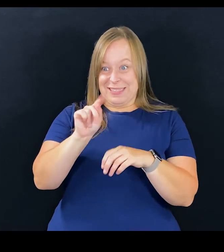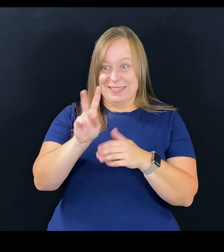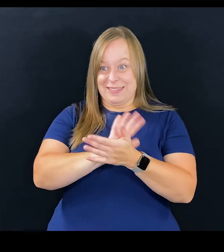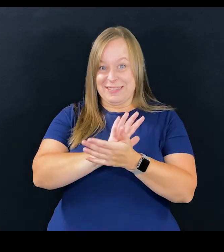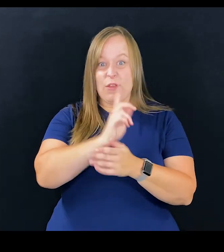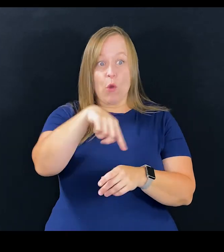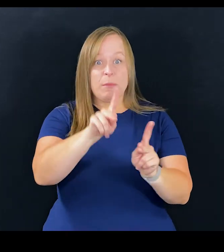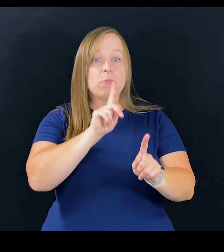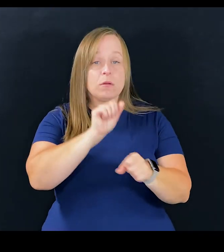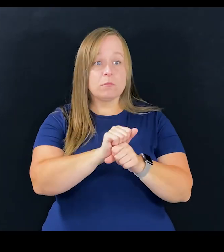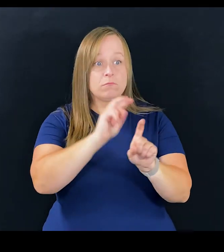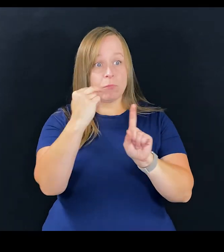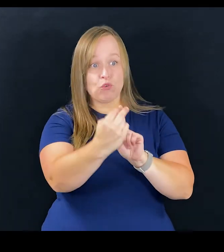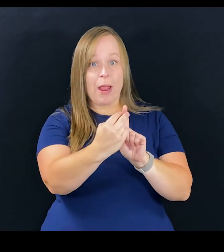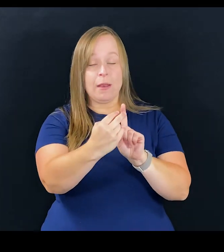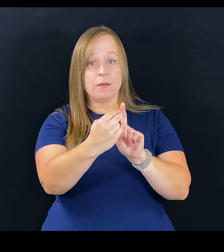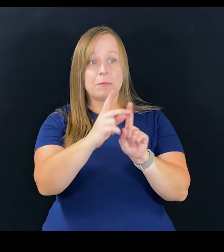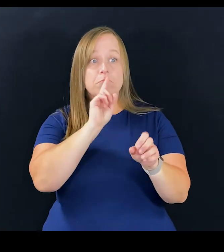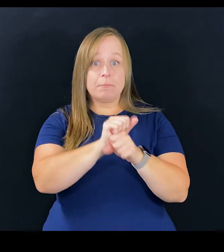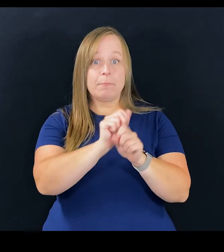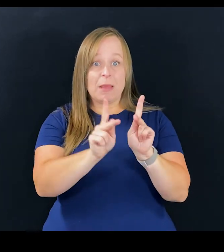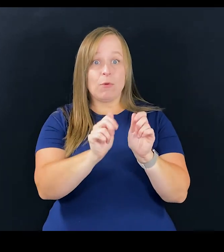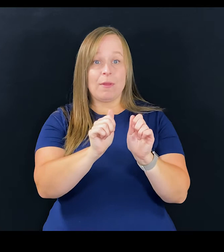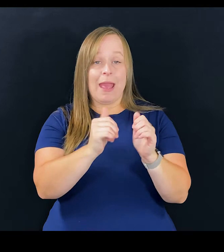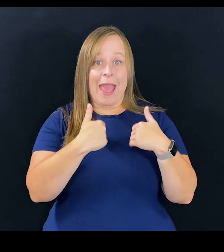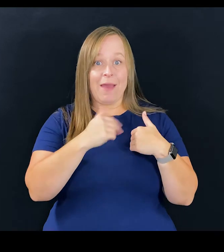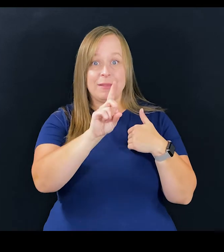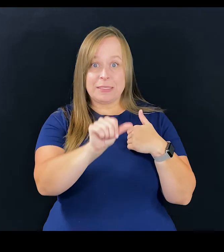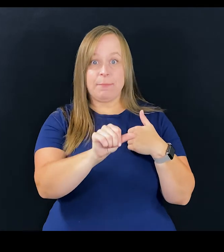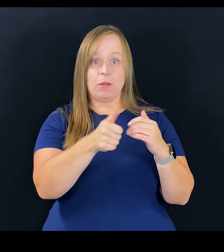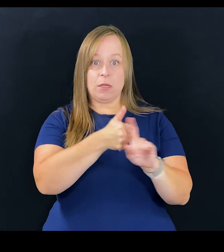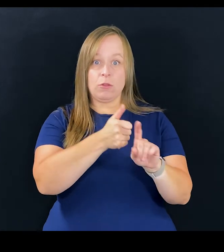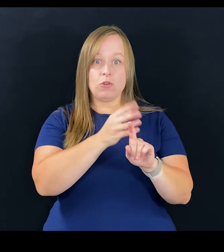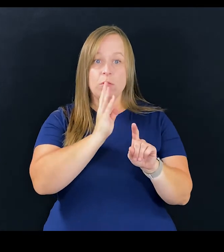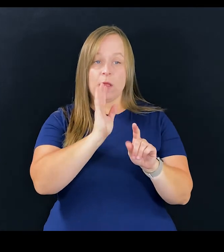that those people are portrayed by people who actually have the disability